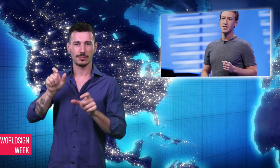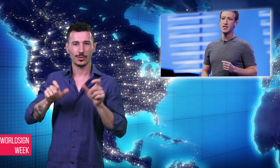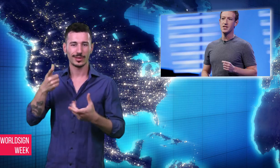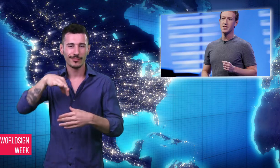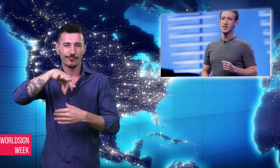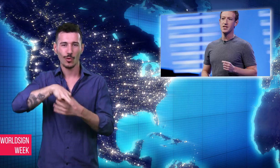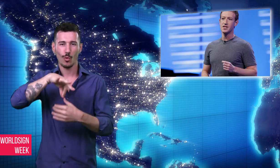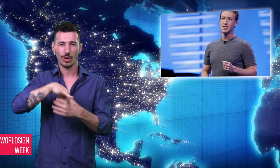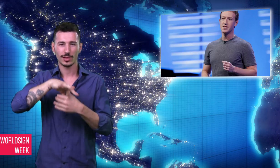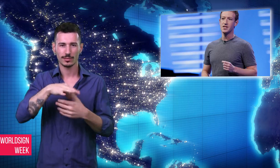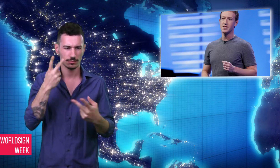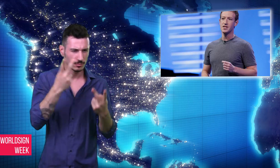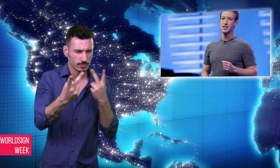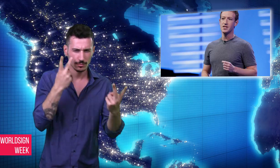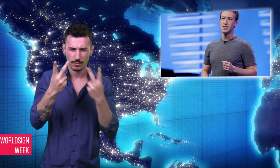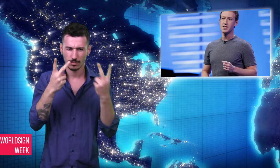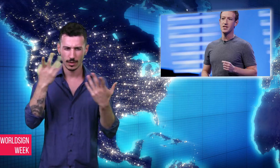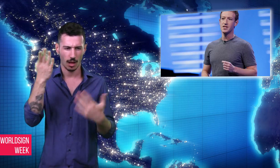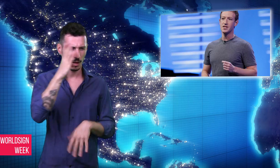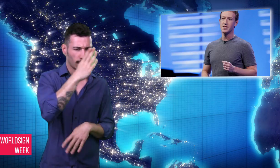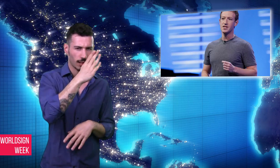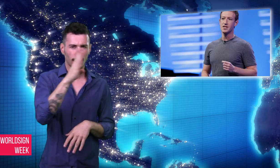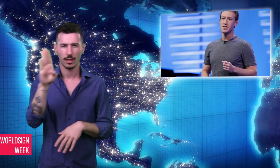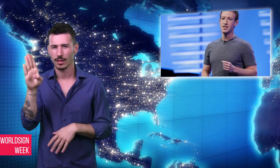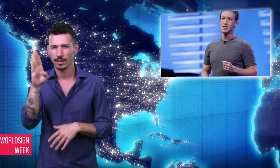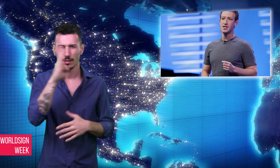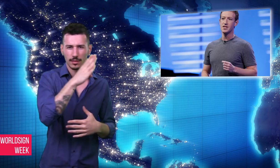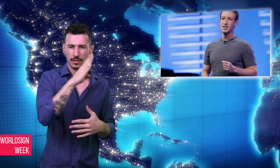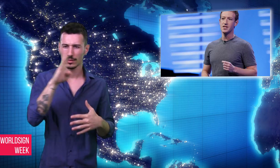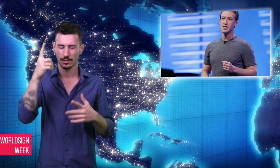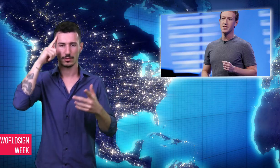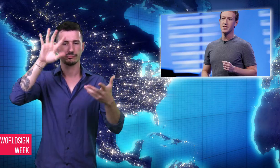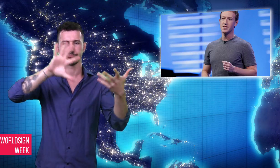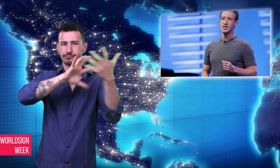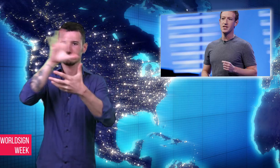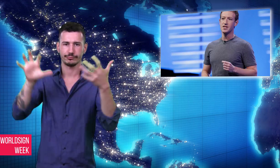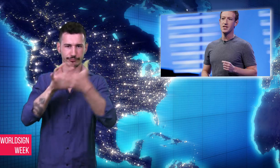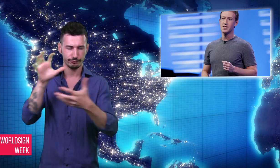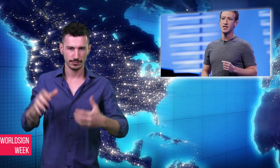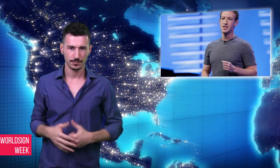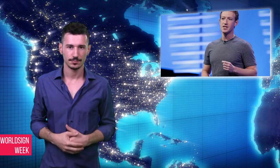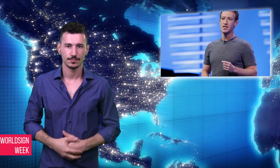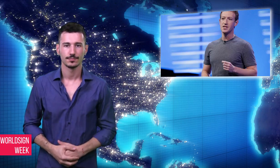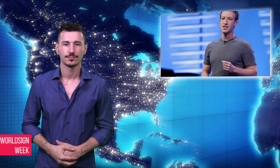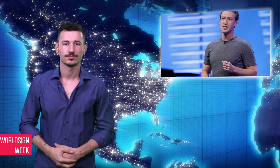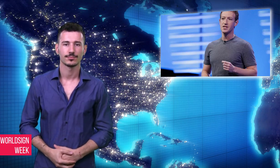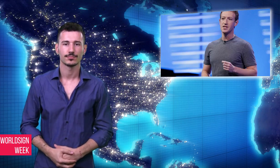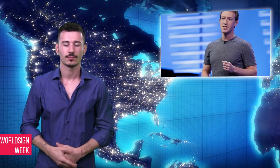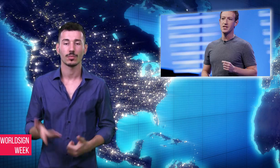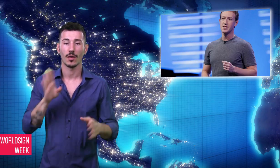Facebook is using different methods to